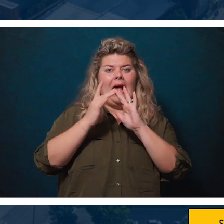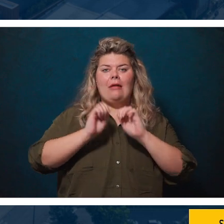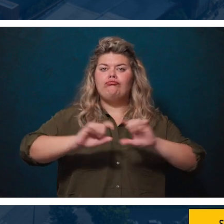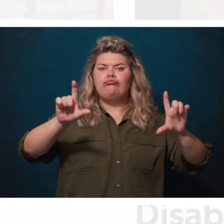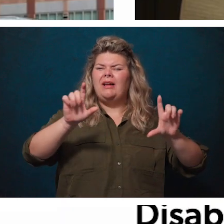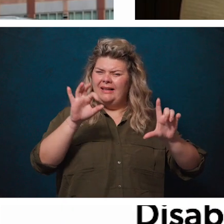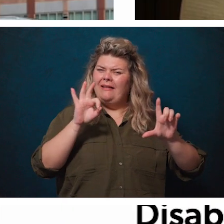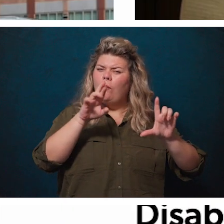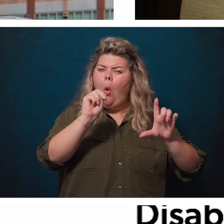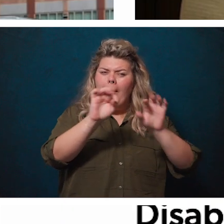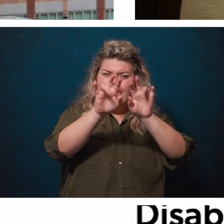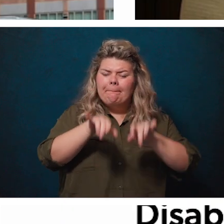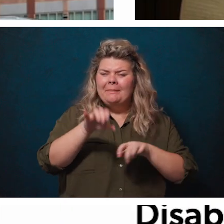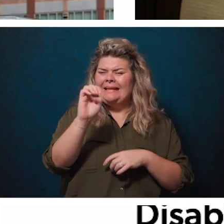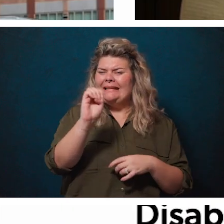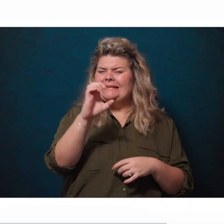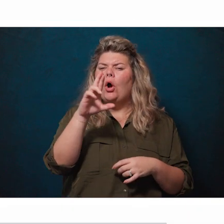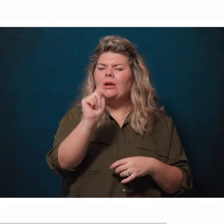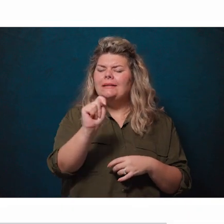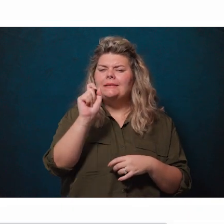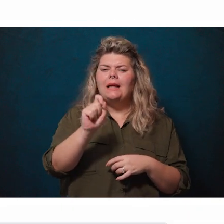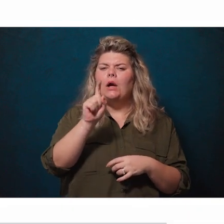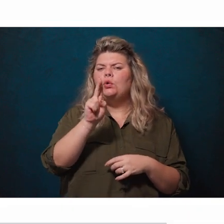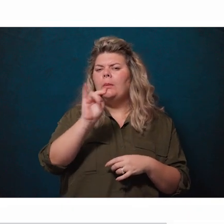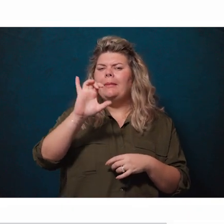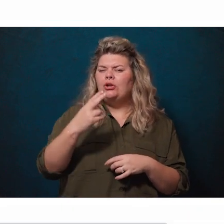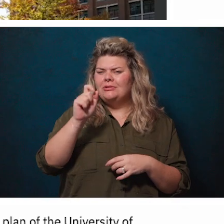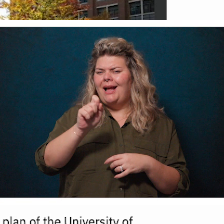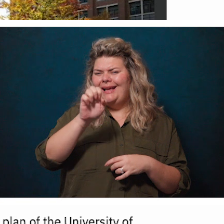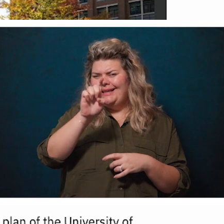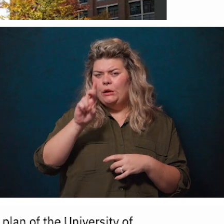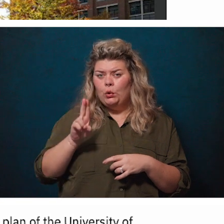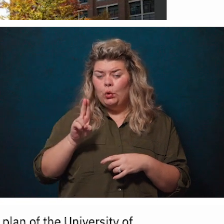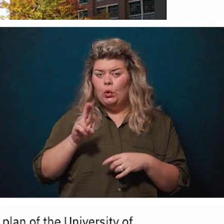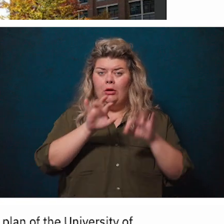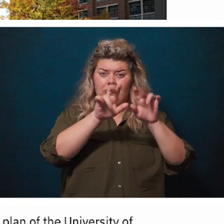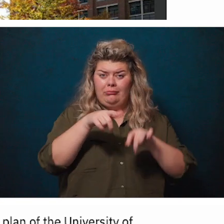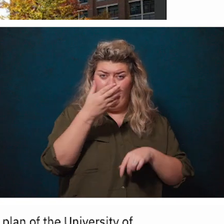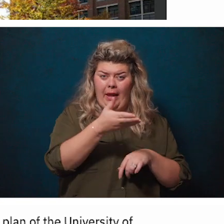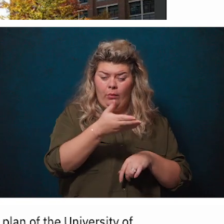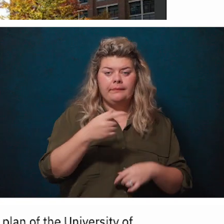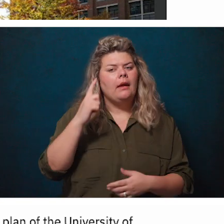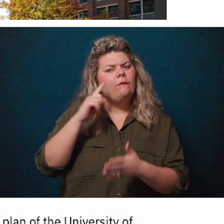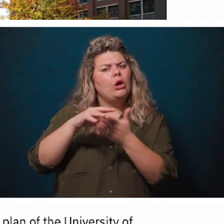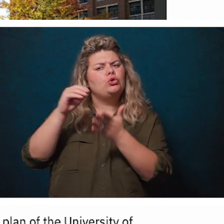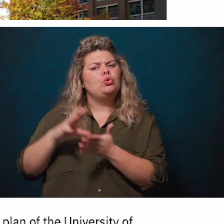It's at ecrt.umich.edu. Students go through the Student Accommodation Office,